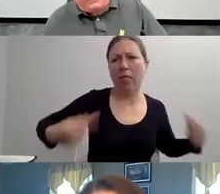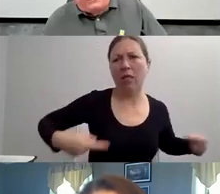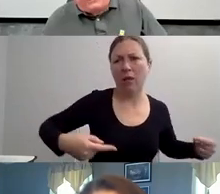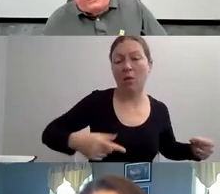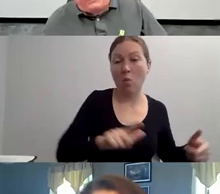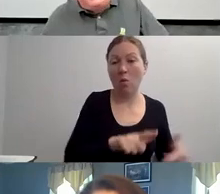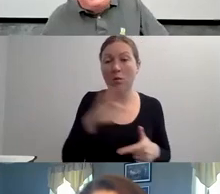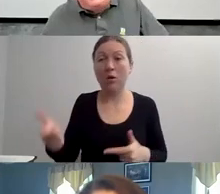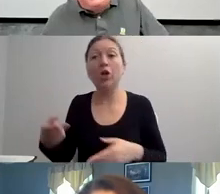SCIENTIFIC TERMS.